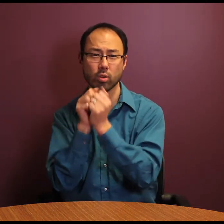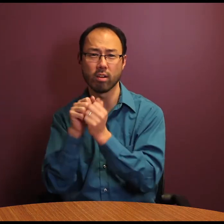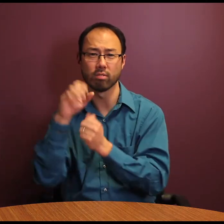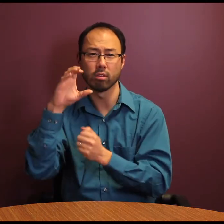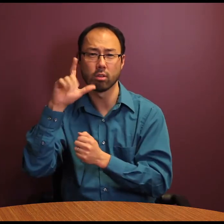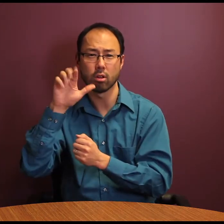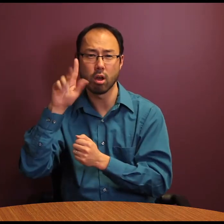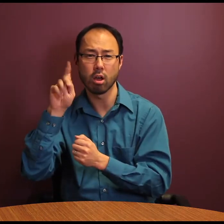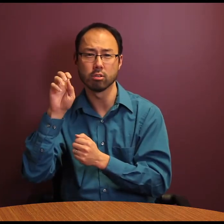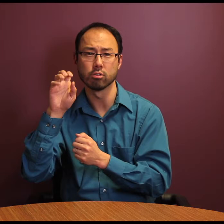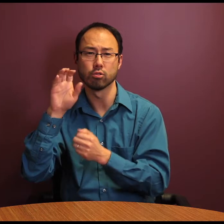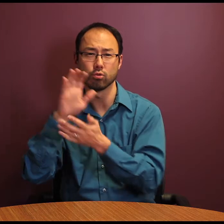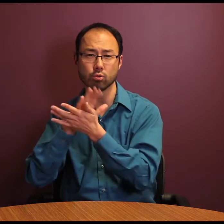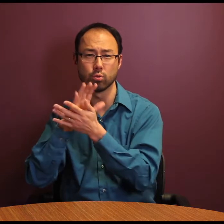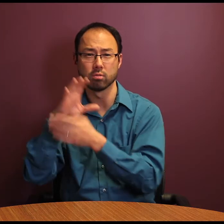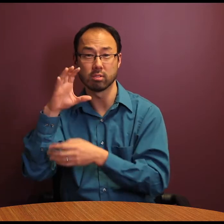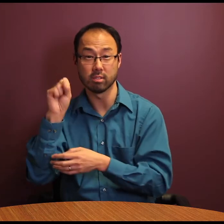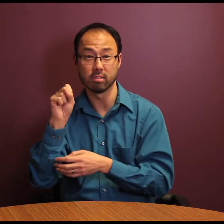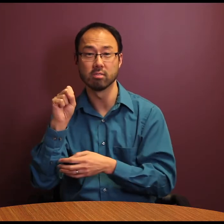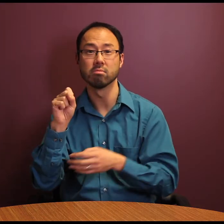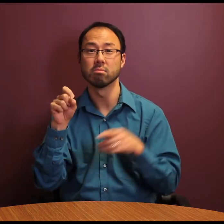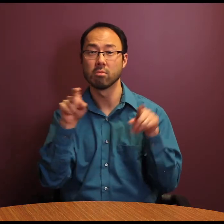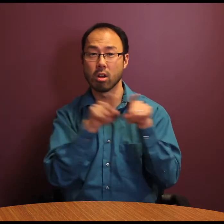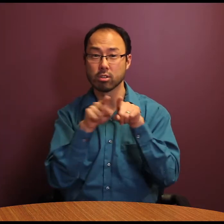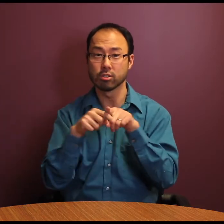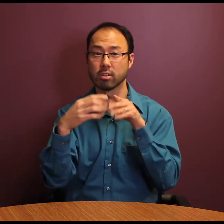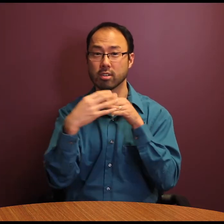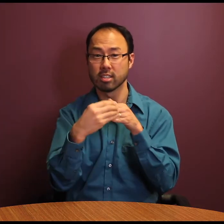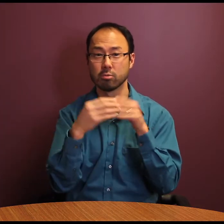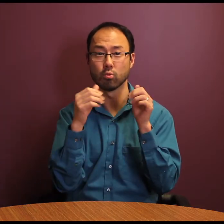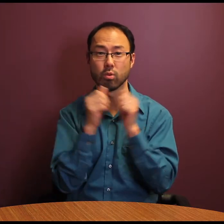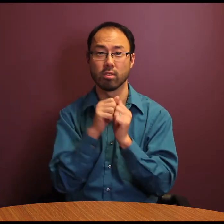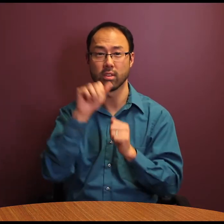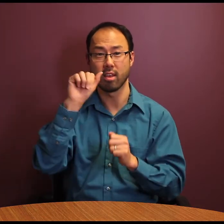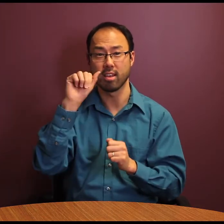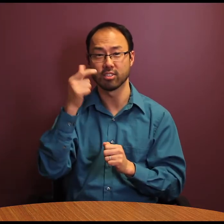for deaf and hard of hearing teenagers and children, mentoring through Clarke Schools,